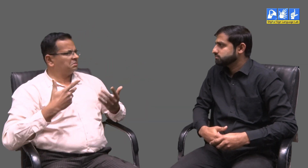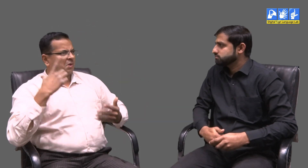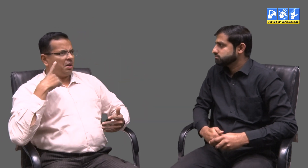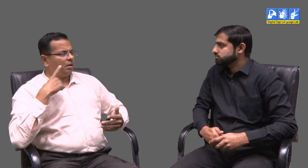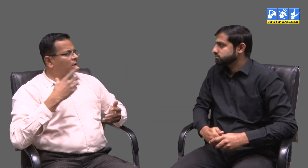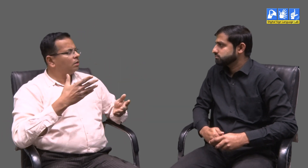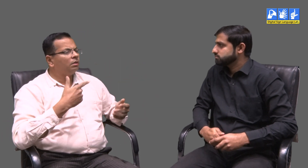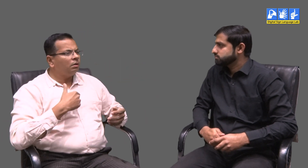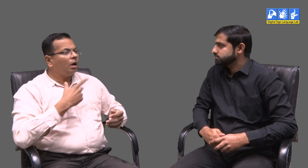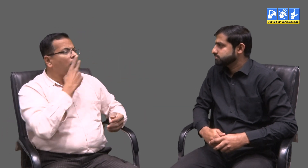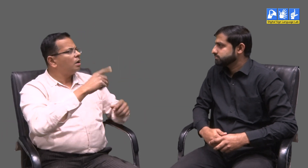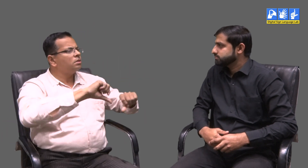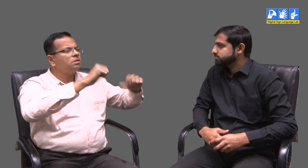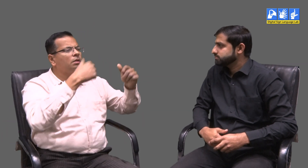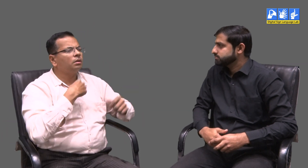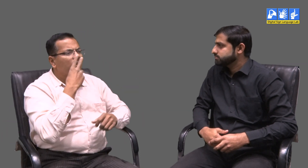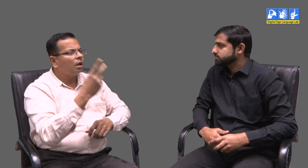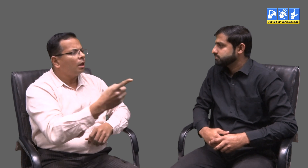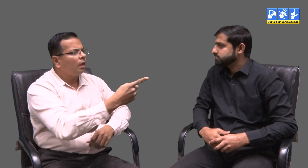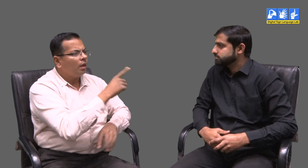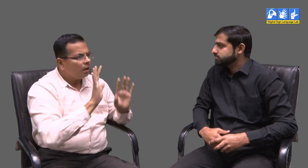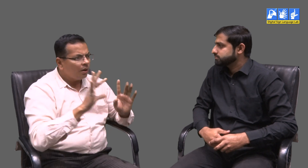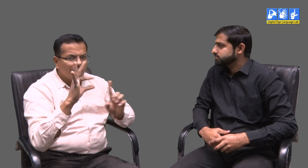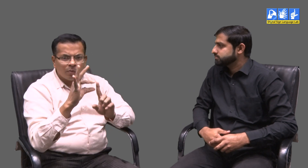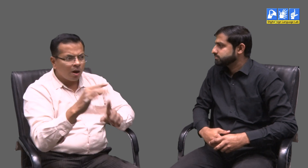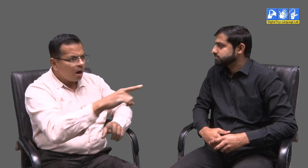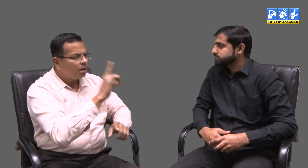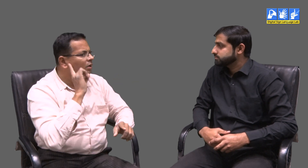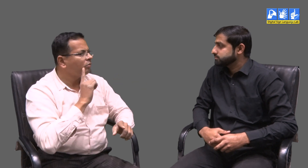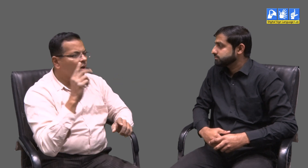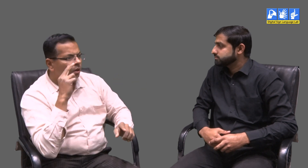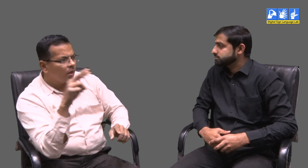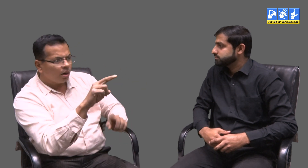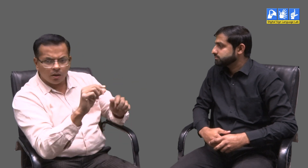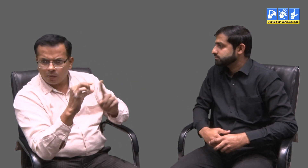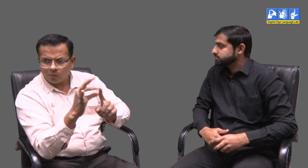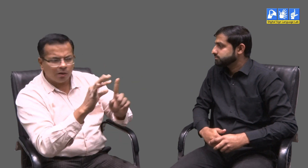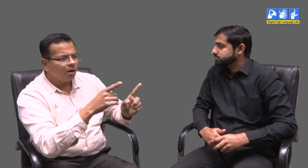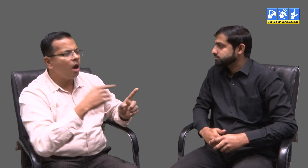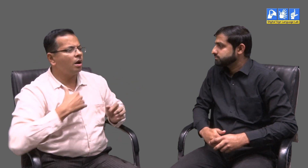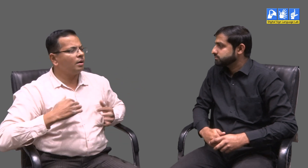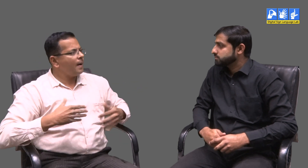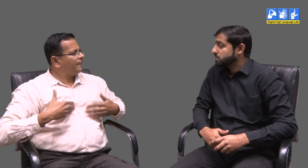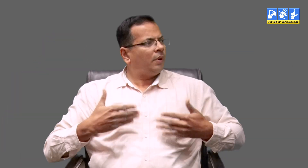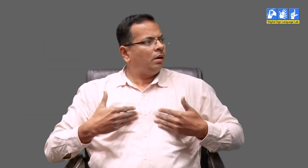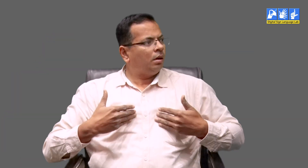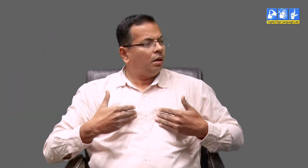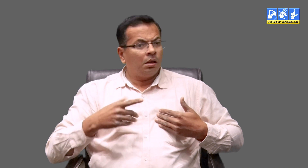We then see the real progress and that is true success. Such real experiences of success make us happy.